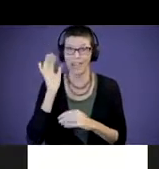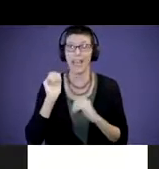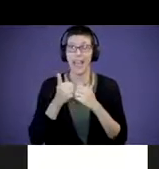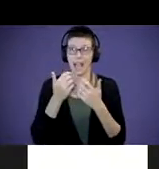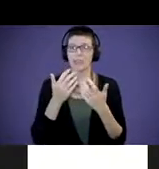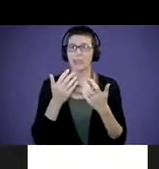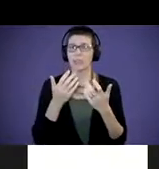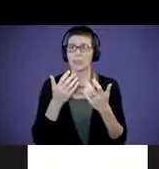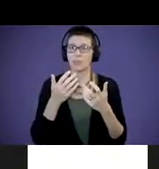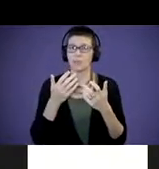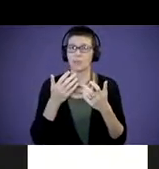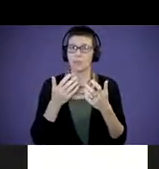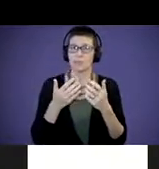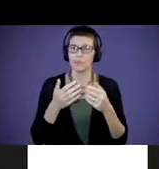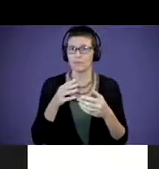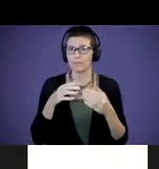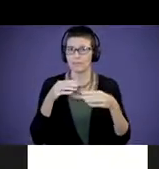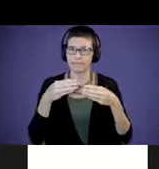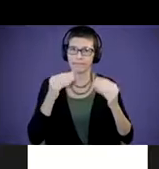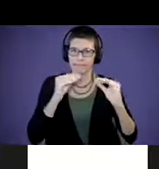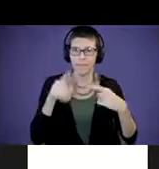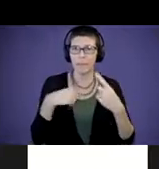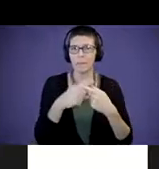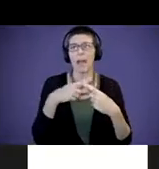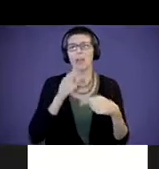Young Child's Language Literacy and Social Emotional Development.